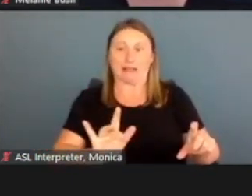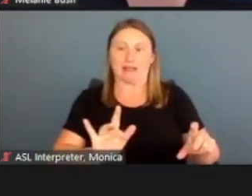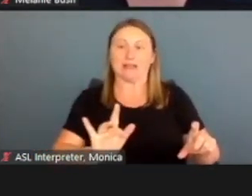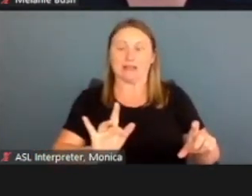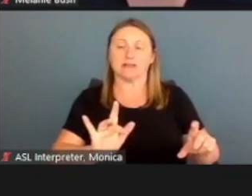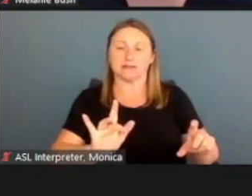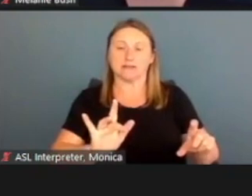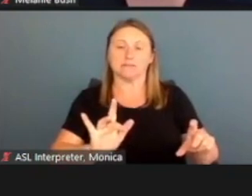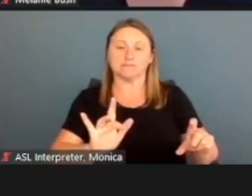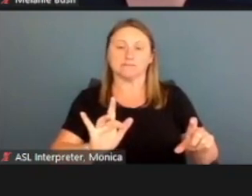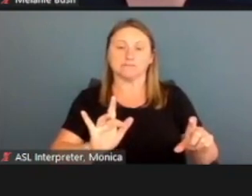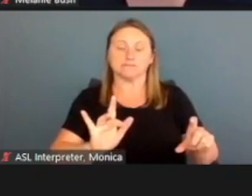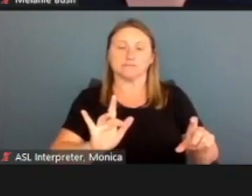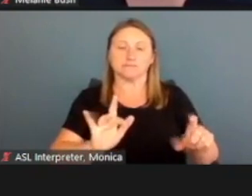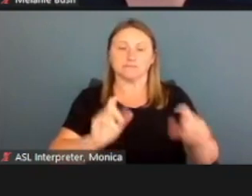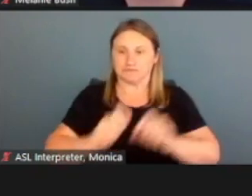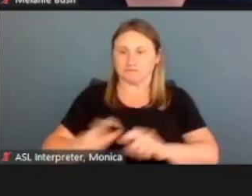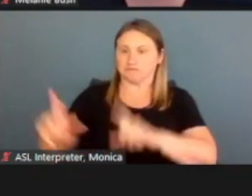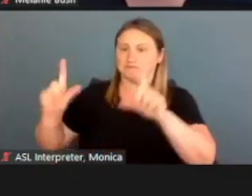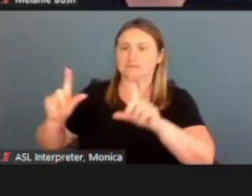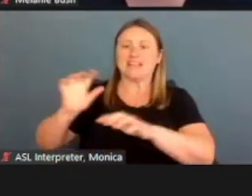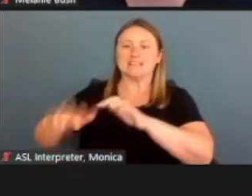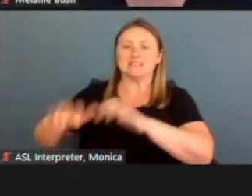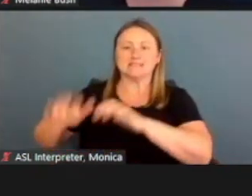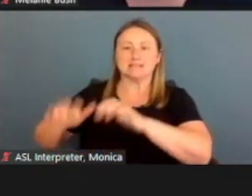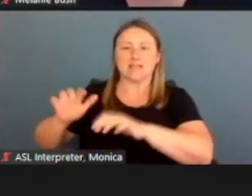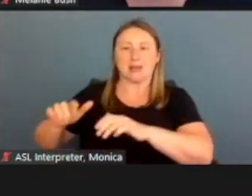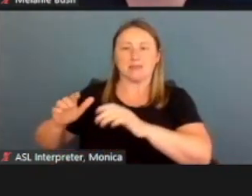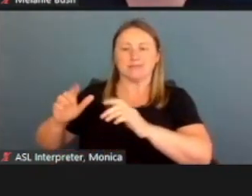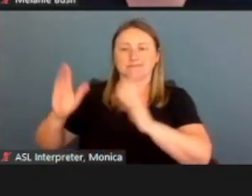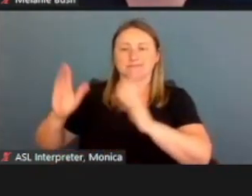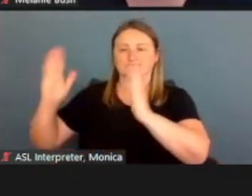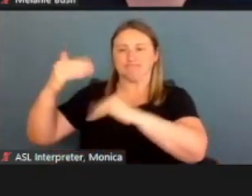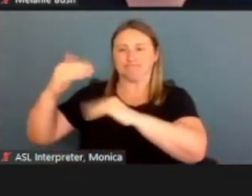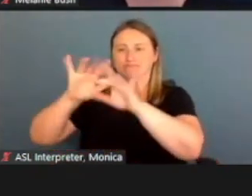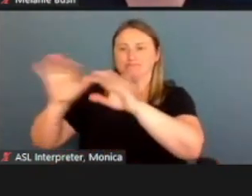and then you just type your question into the box and click, Send.